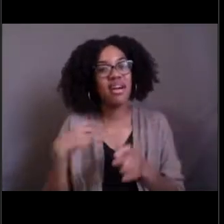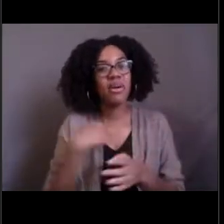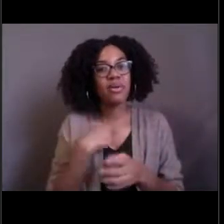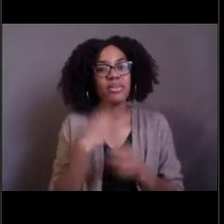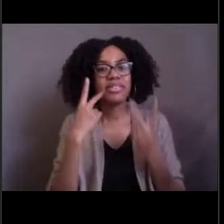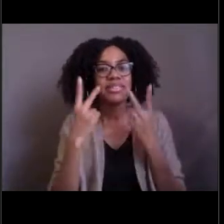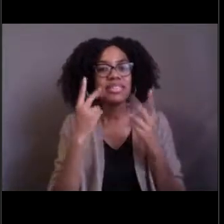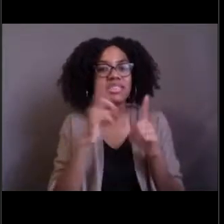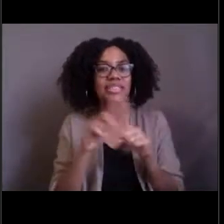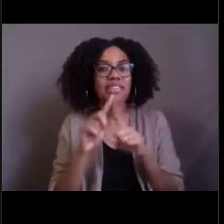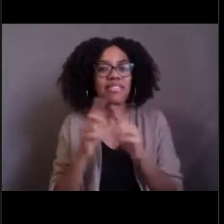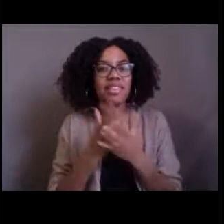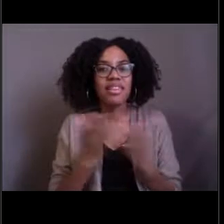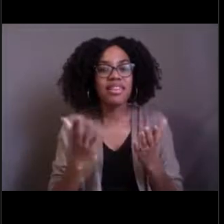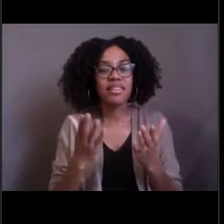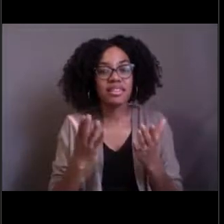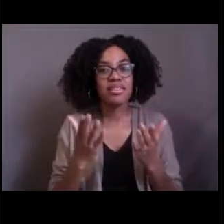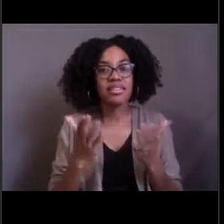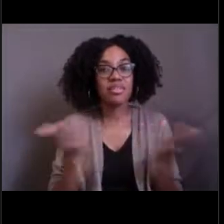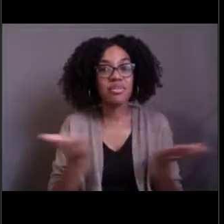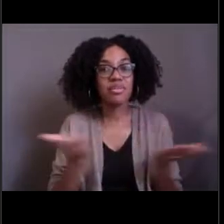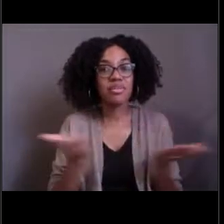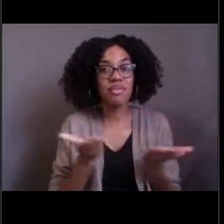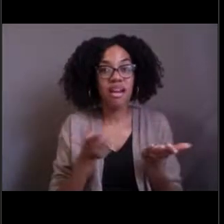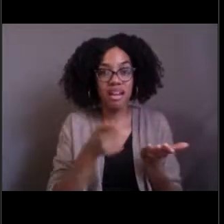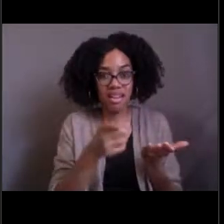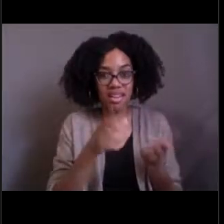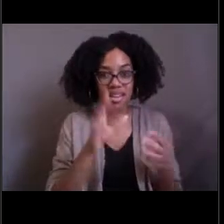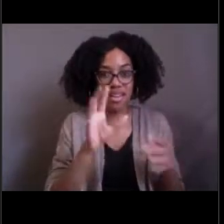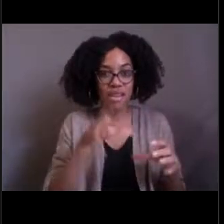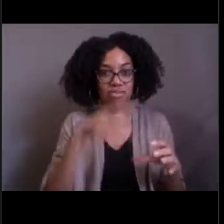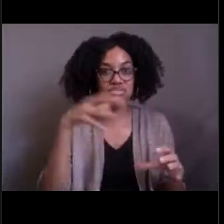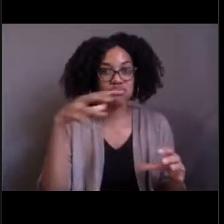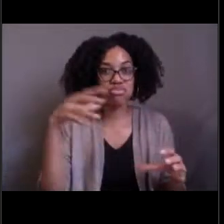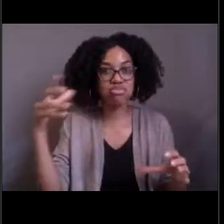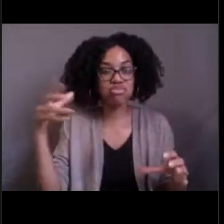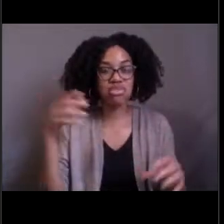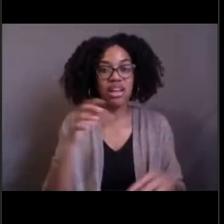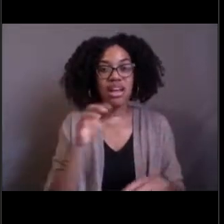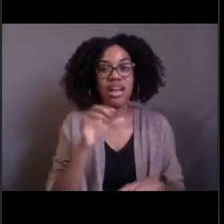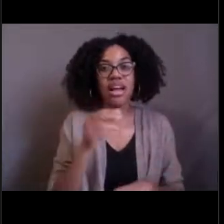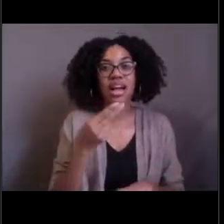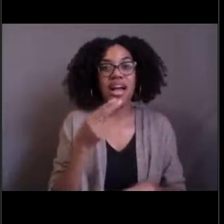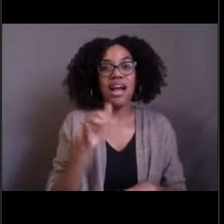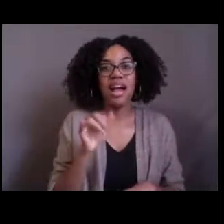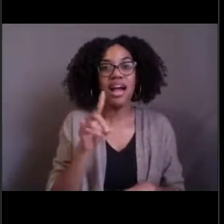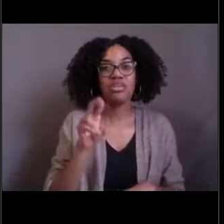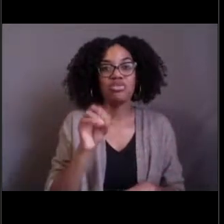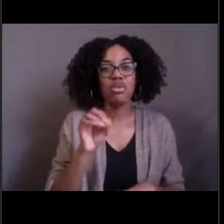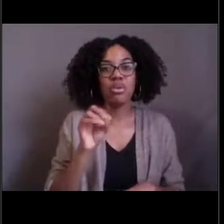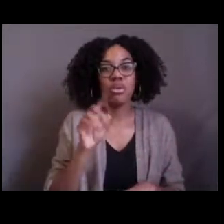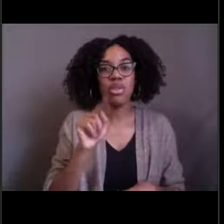on earth was the discovery of hydrothermal vents in the 1970s. So instead of being based on light,